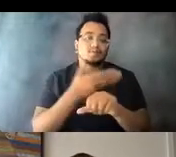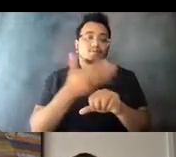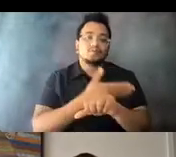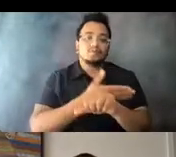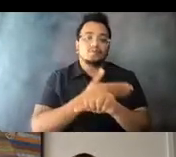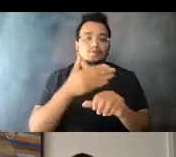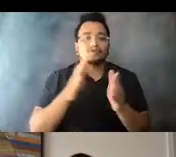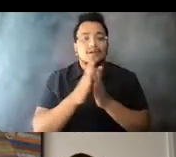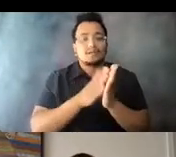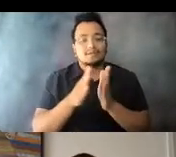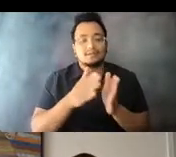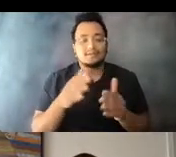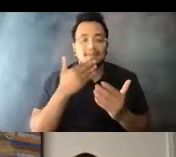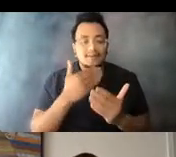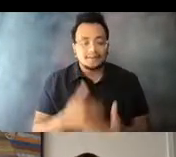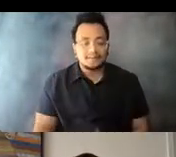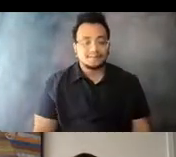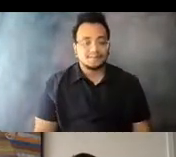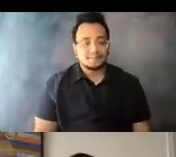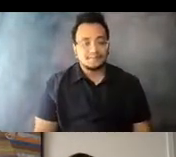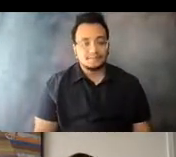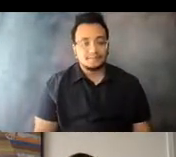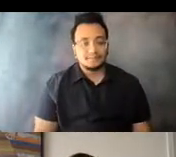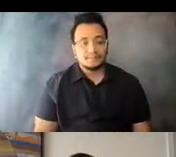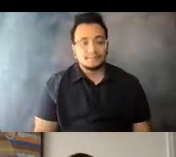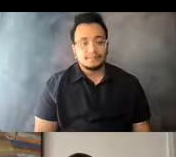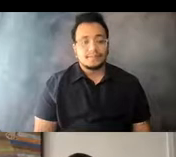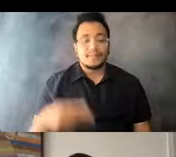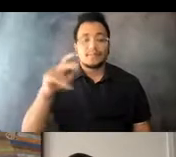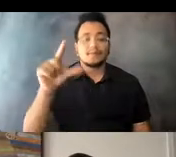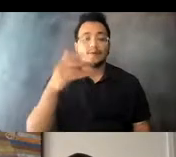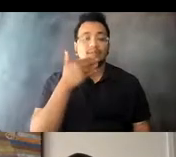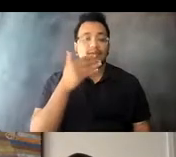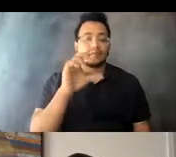15:09:17 >> PAUL KINCAID: Thank you, Carol and your message well received, and it's very important for all of us to hear.